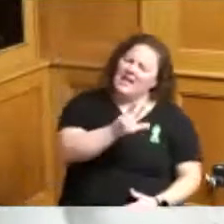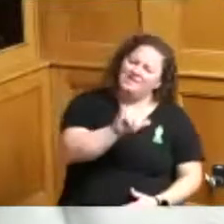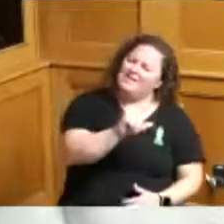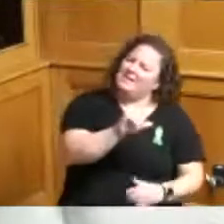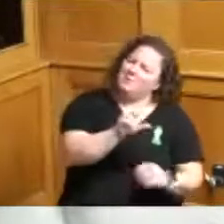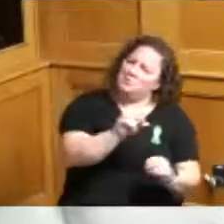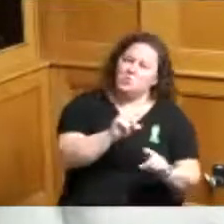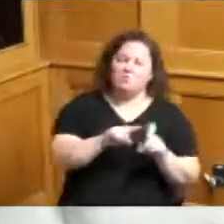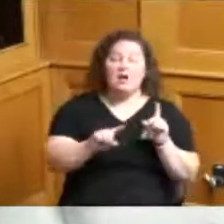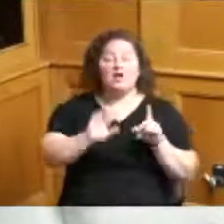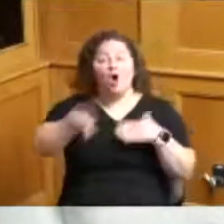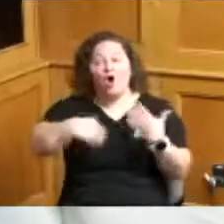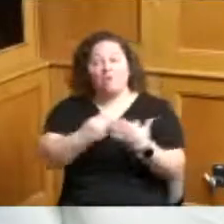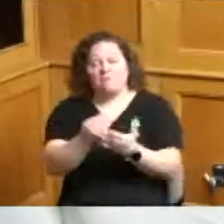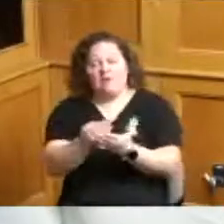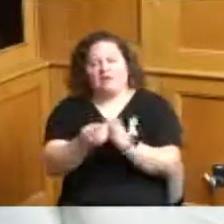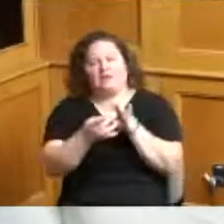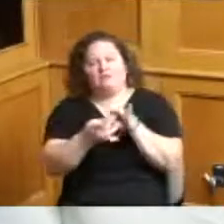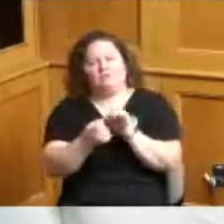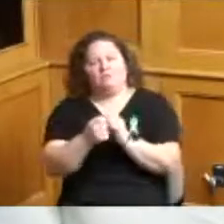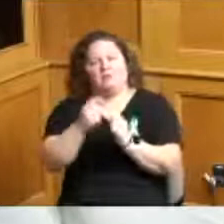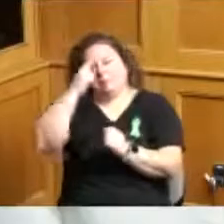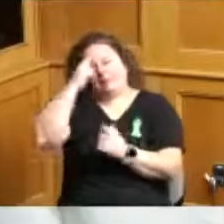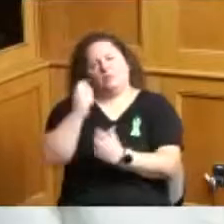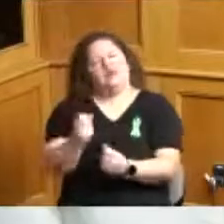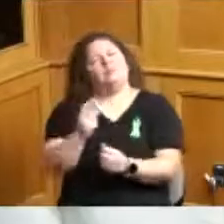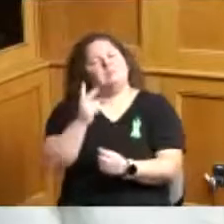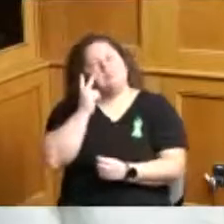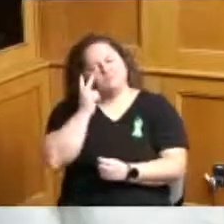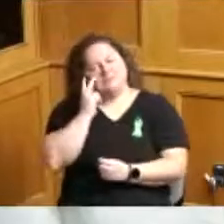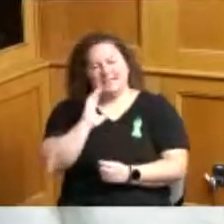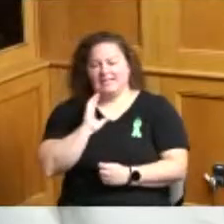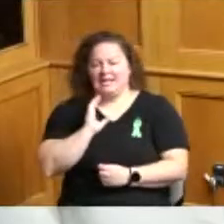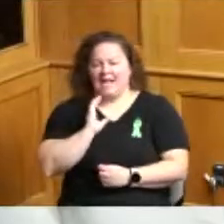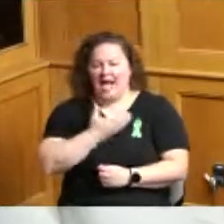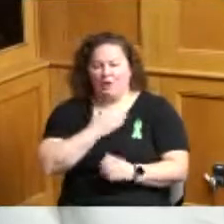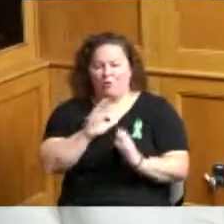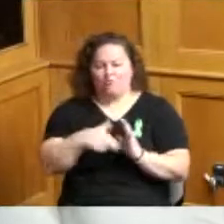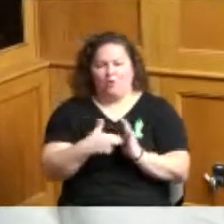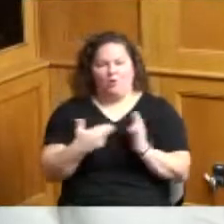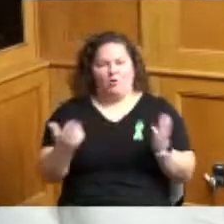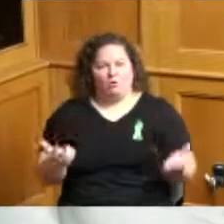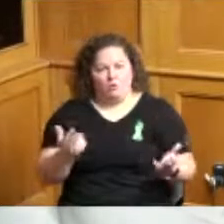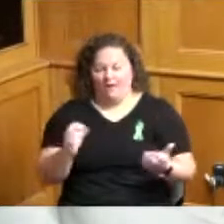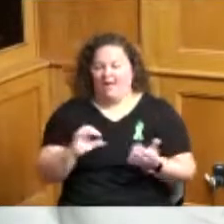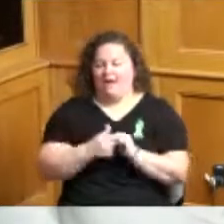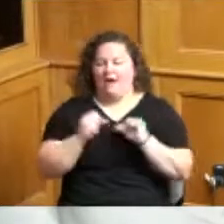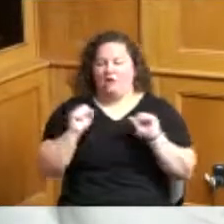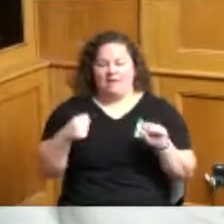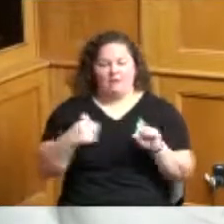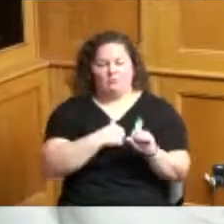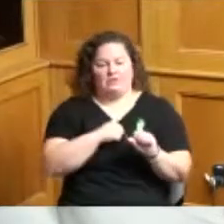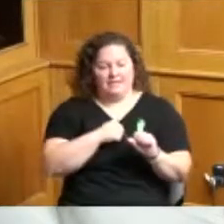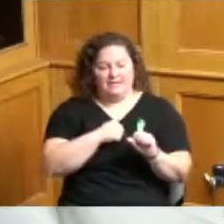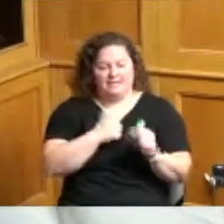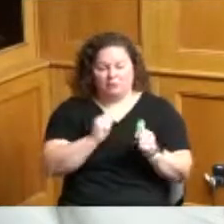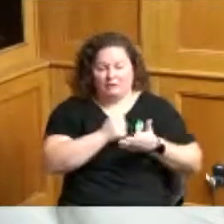health and what is our umbrella in terms of how do we reach everybody there's also a grassroots group